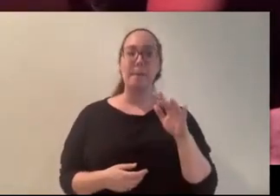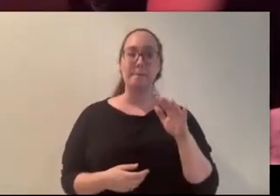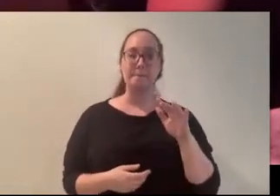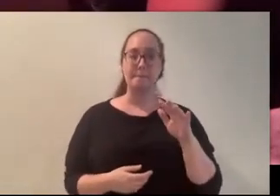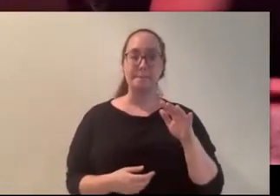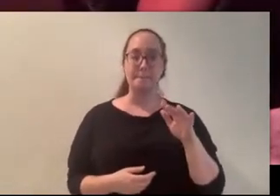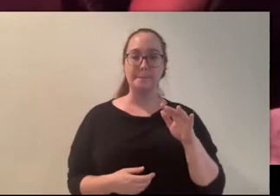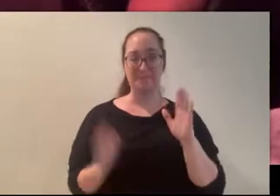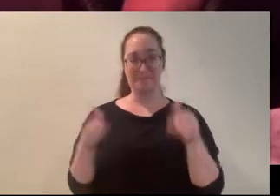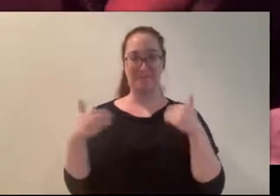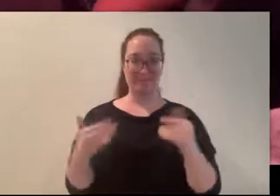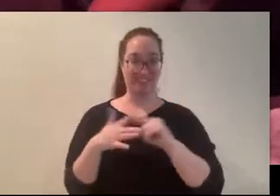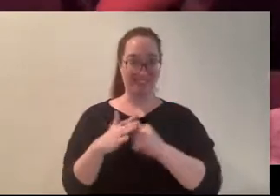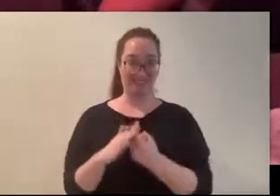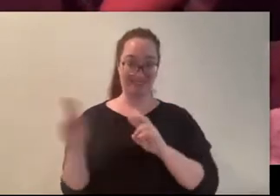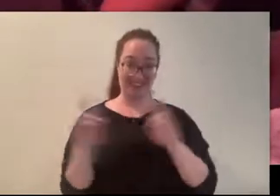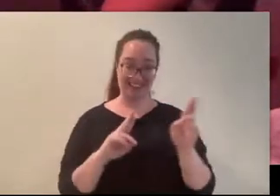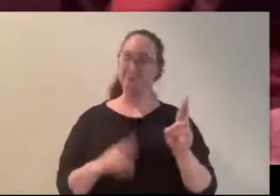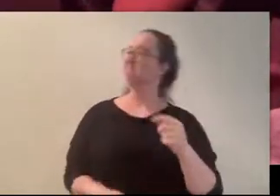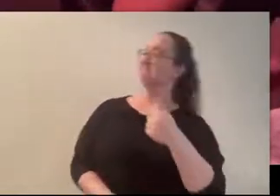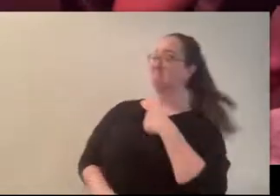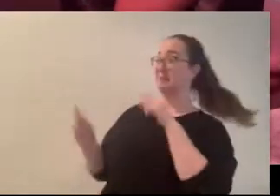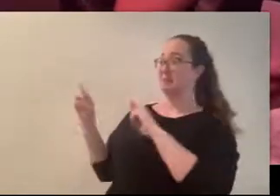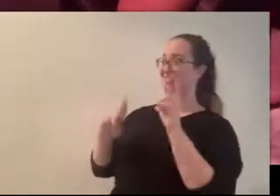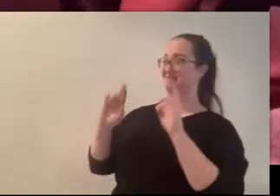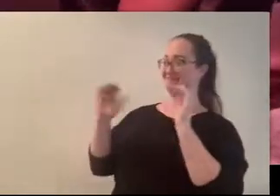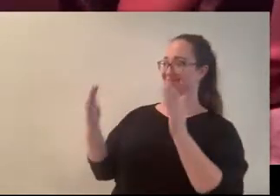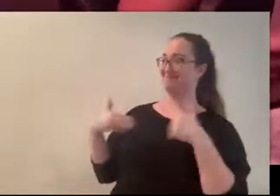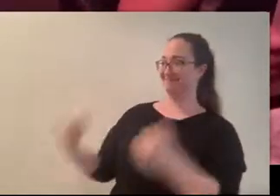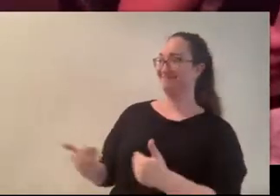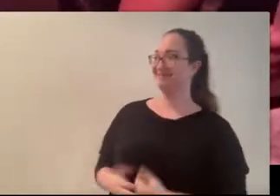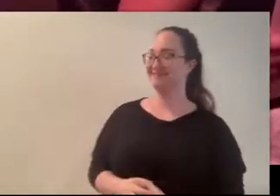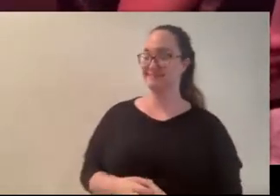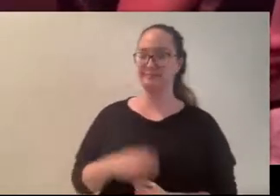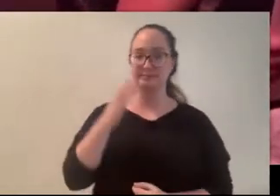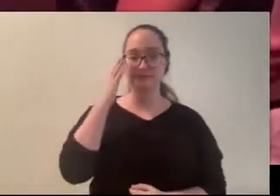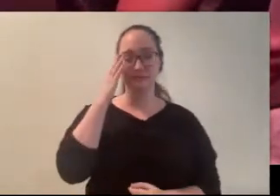let's do it. You ready? (Thomas) Yeah, I'm for it! (Carly) Alright, time now for the